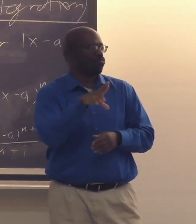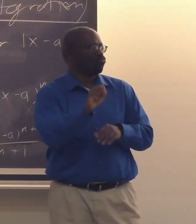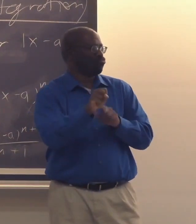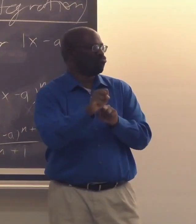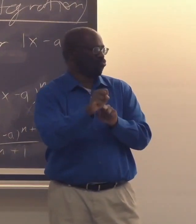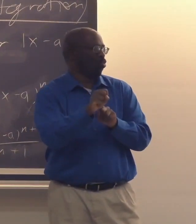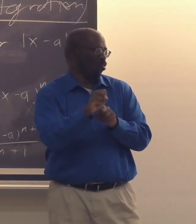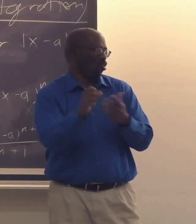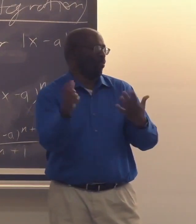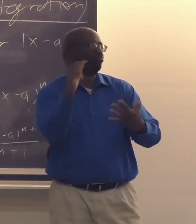because of several factors.